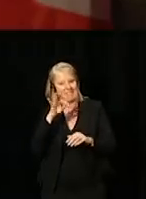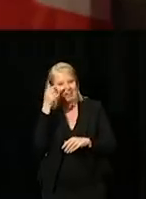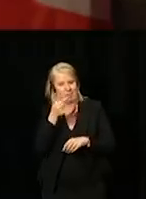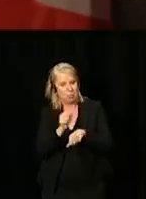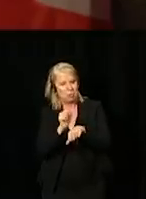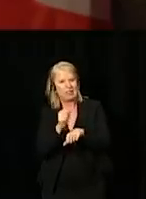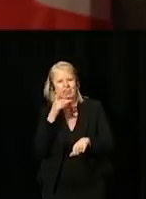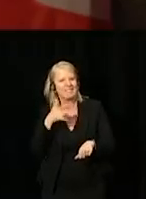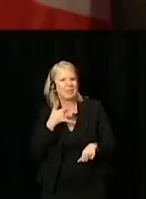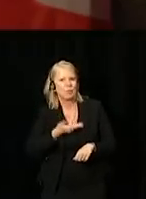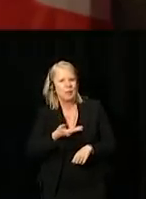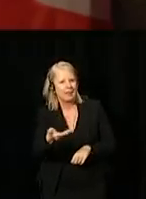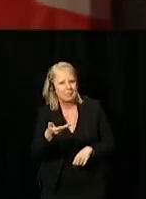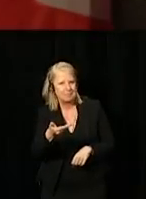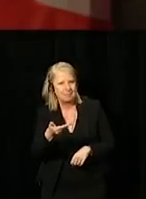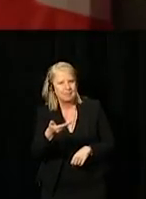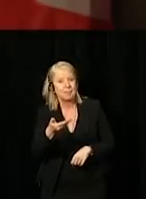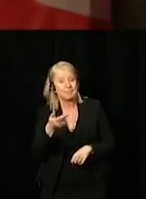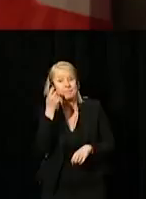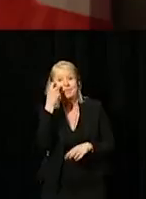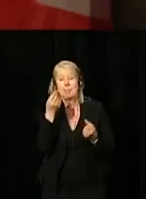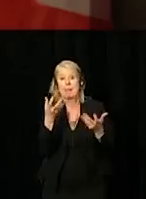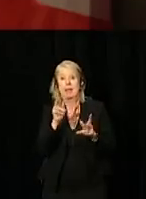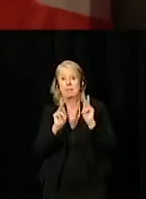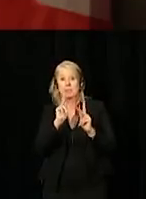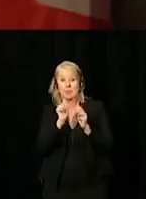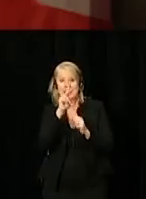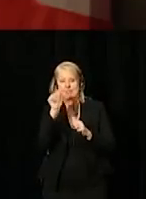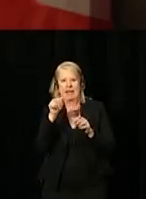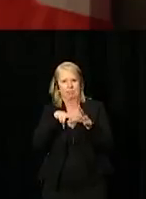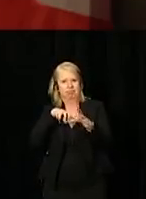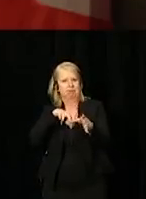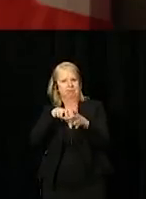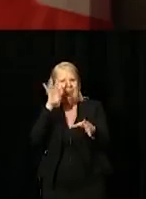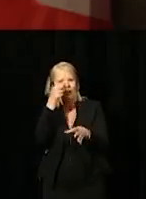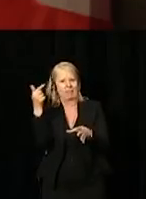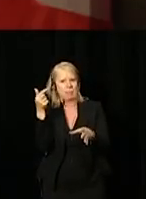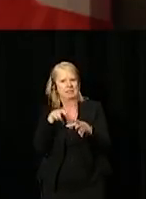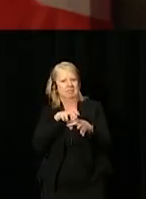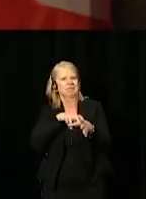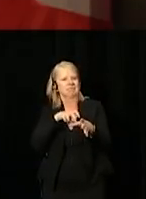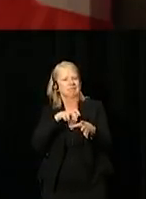And persons with disabilities are leaving the public service at a faster rate than the public service average.